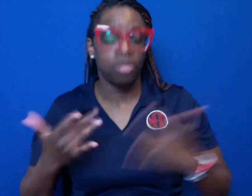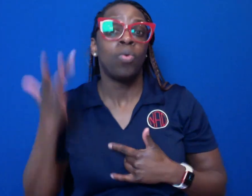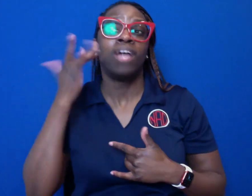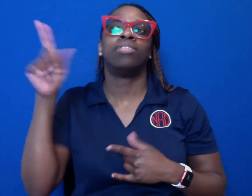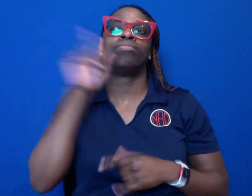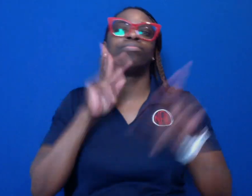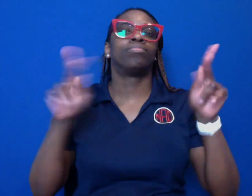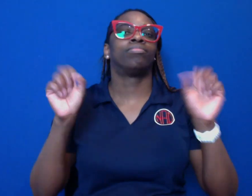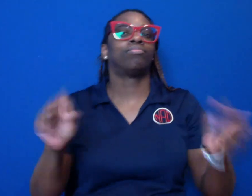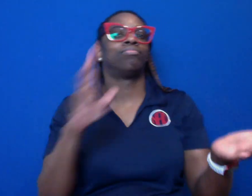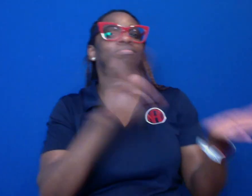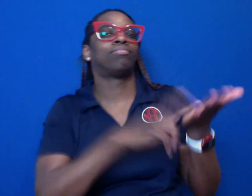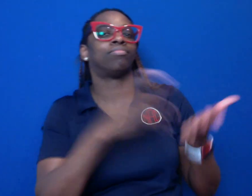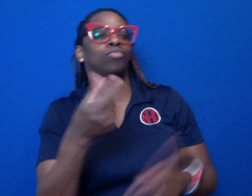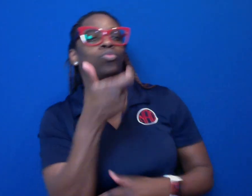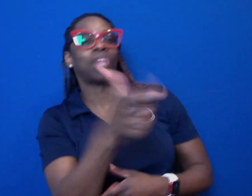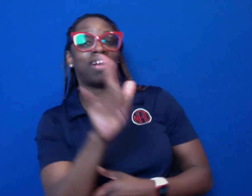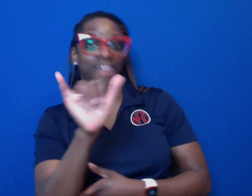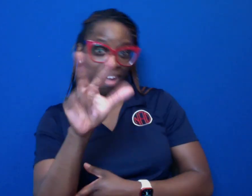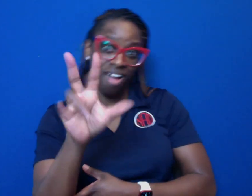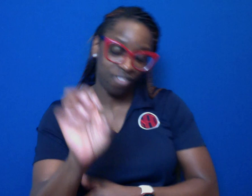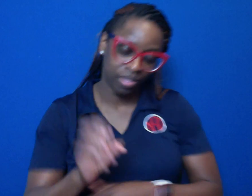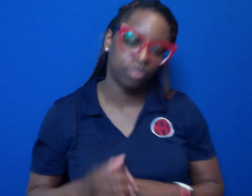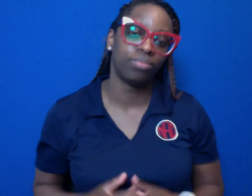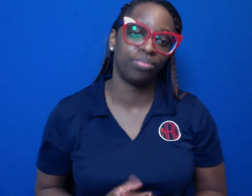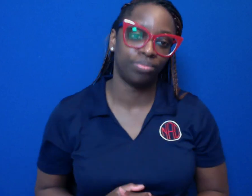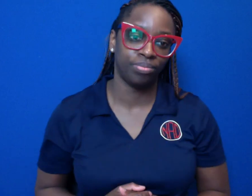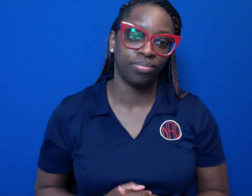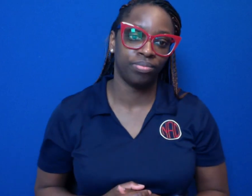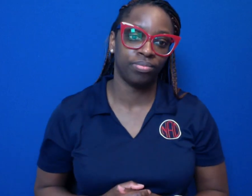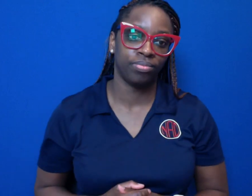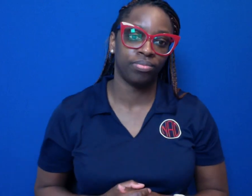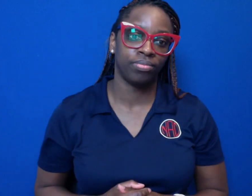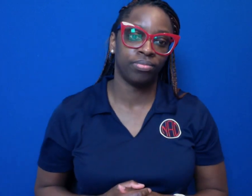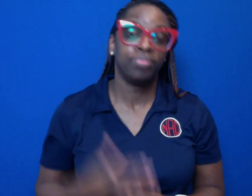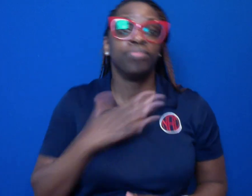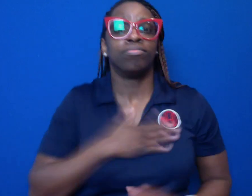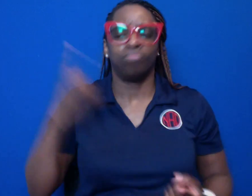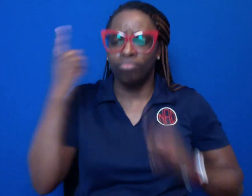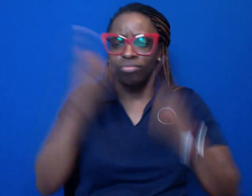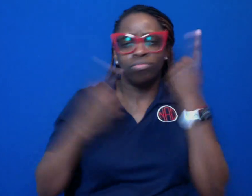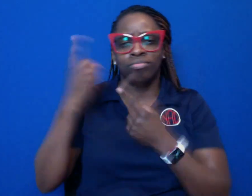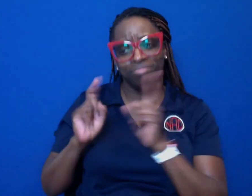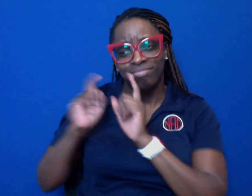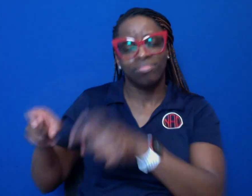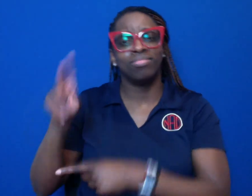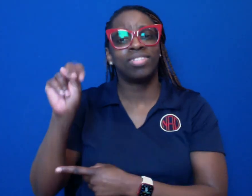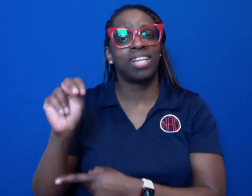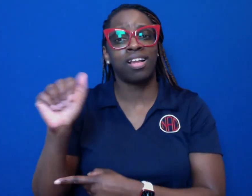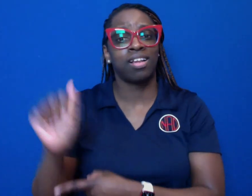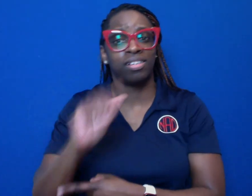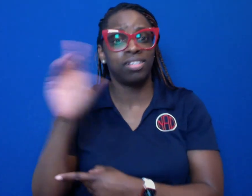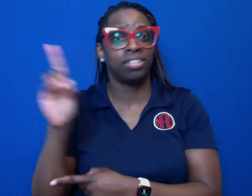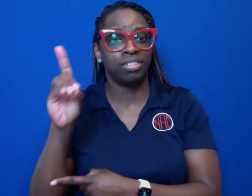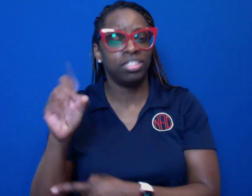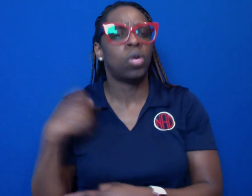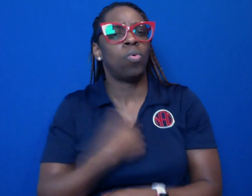so Deaf people are able to participate live. Please consider a donation to the National Association of the Deaf (NAD)